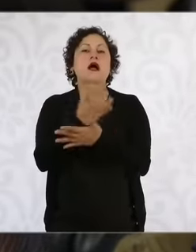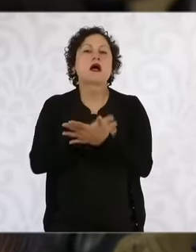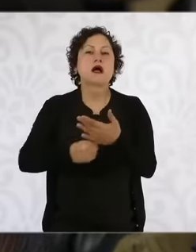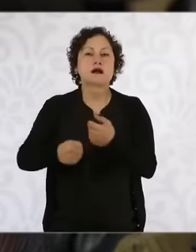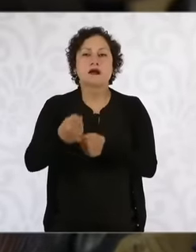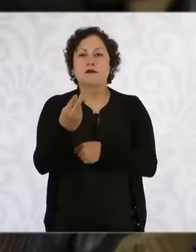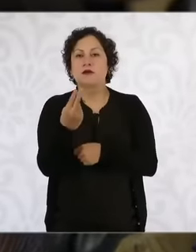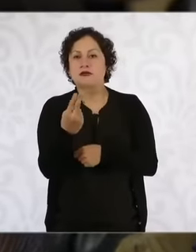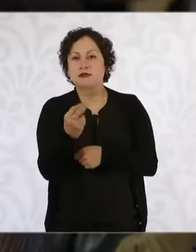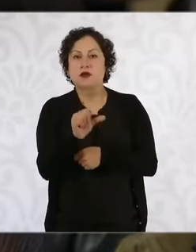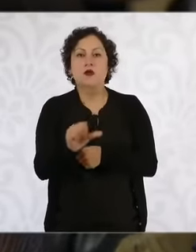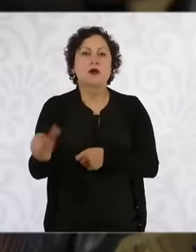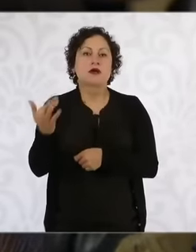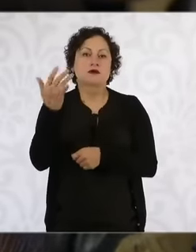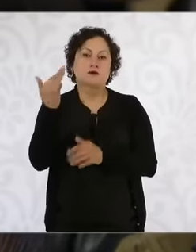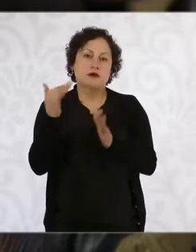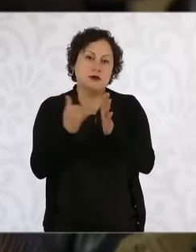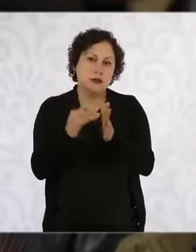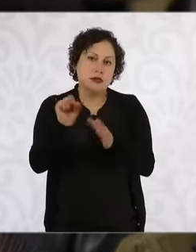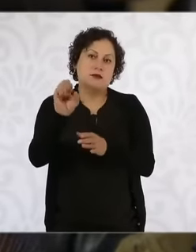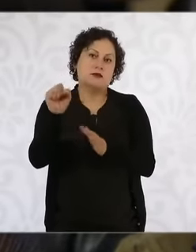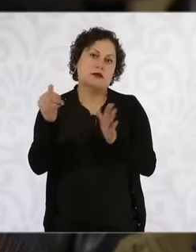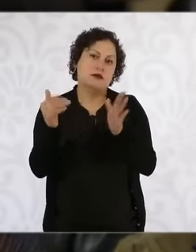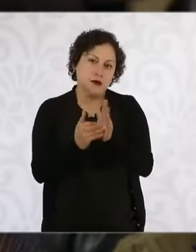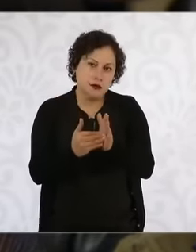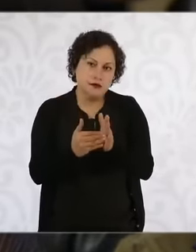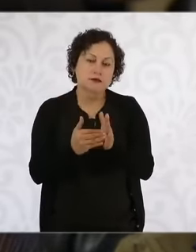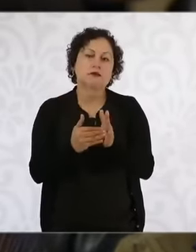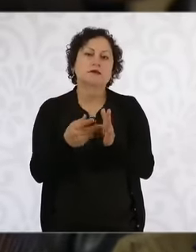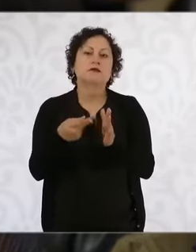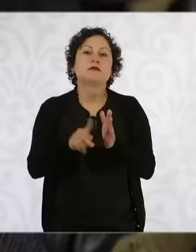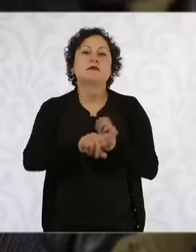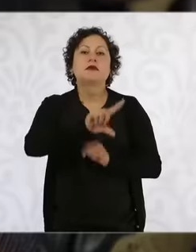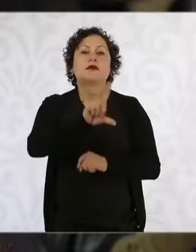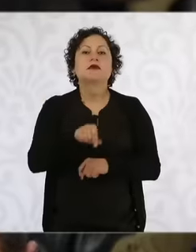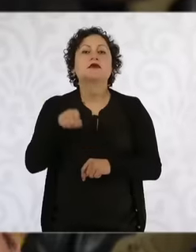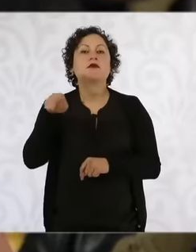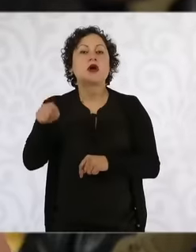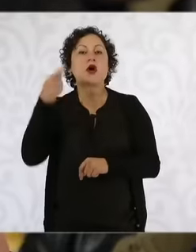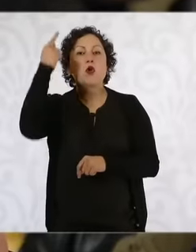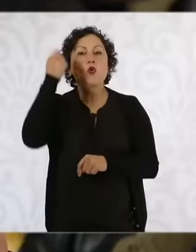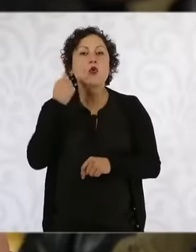to 50,000 60,000 pesos but when they retire they retire with 8000 pesos. They even retire